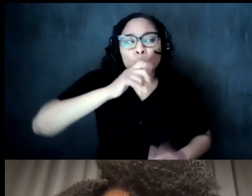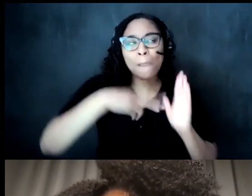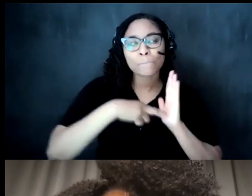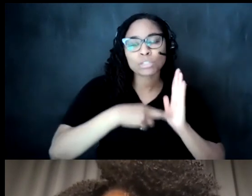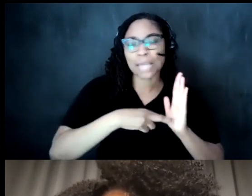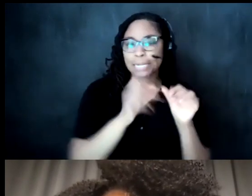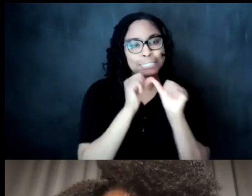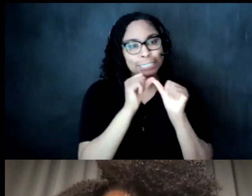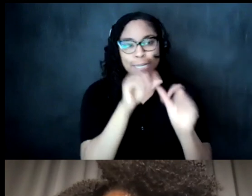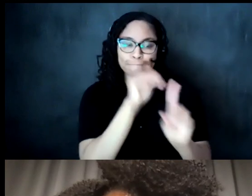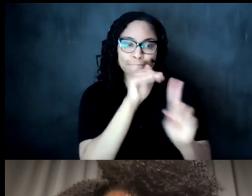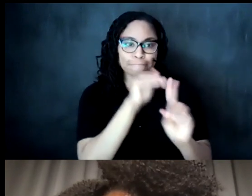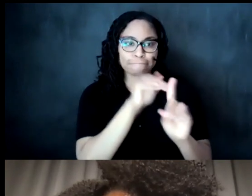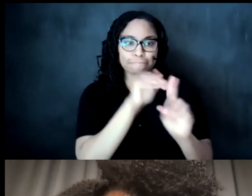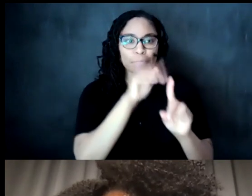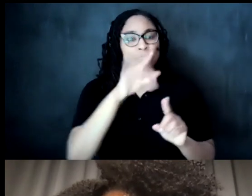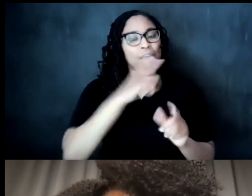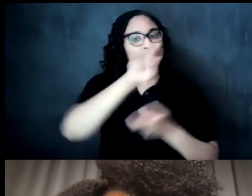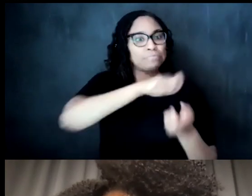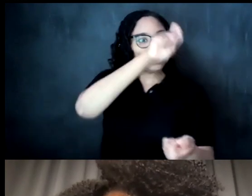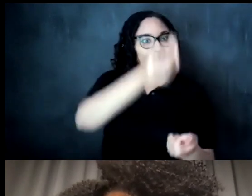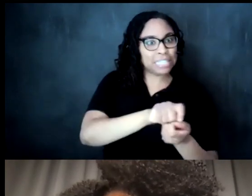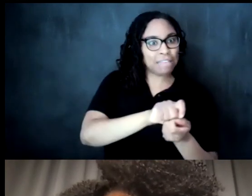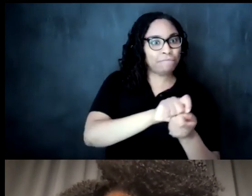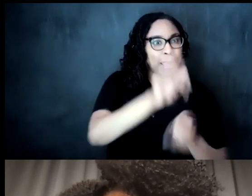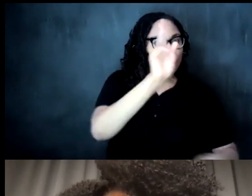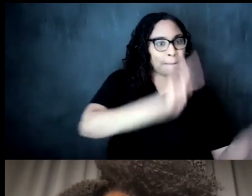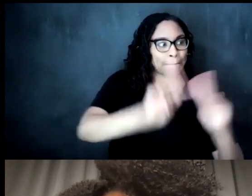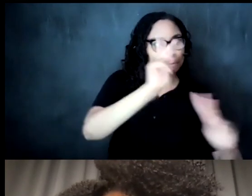why does it seem that certain voices are represented over over others um and not